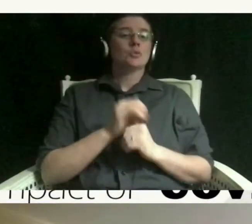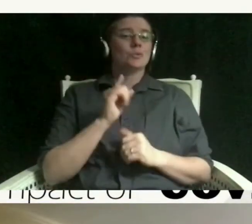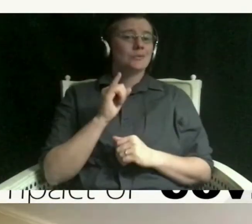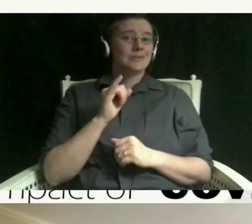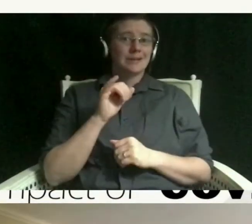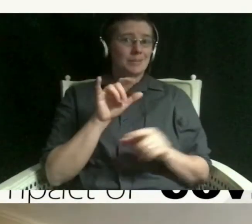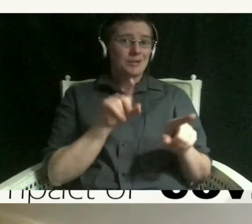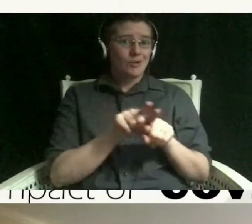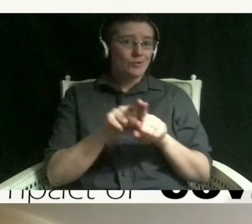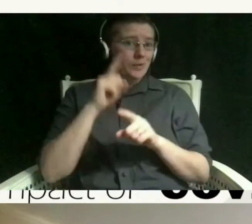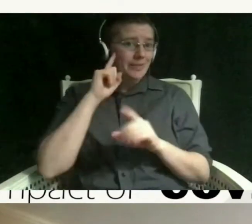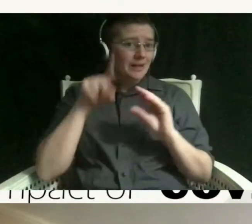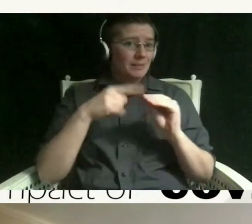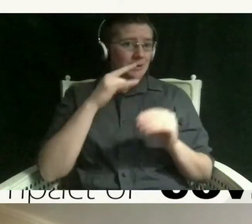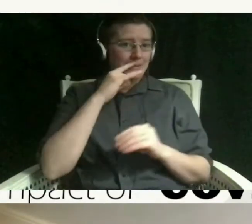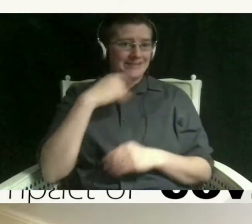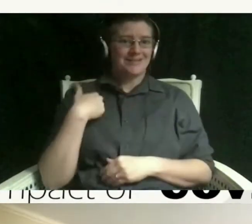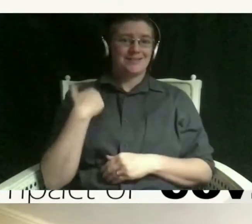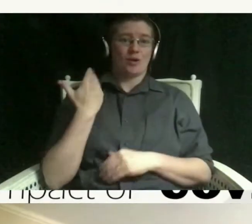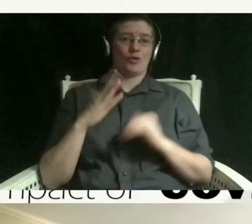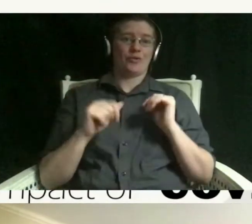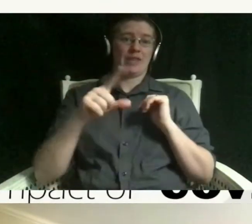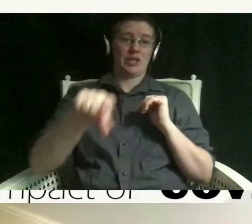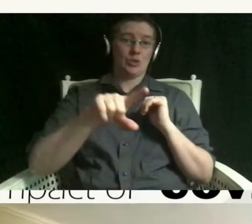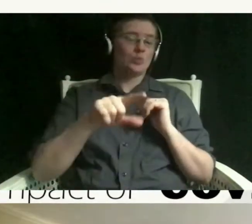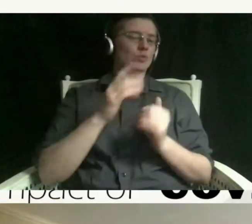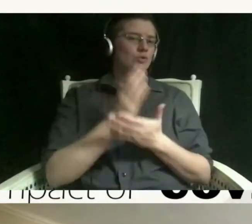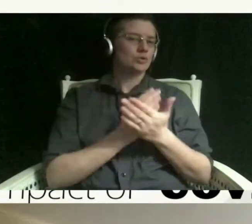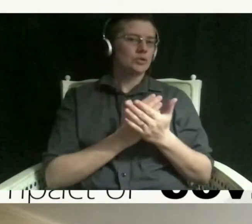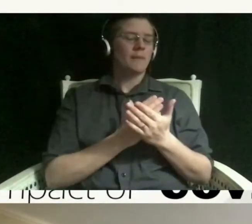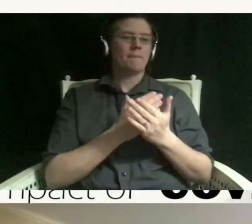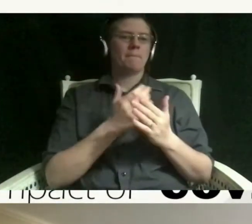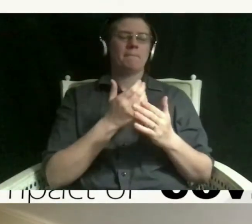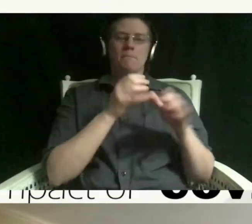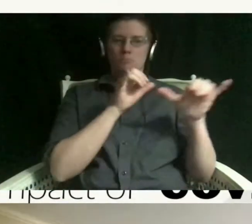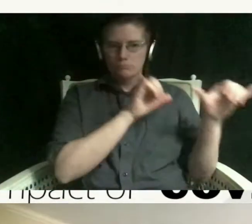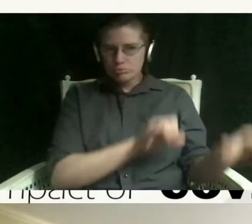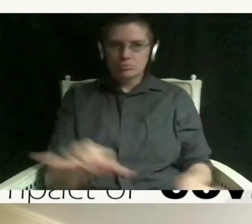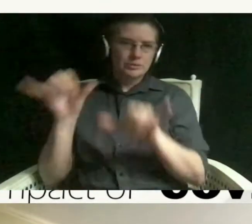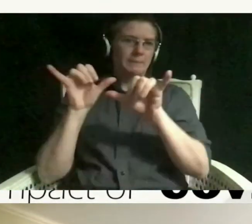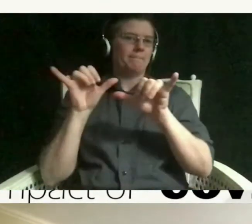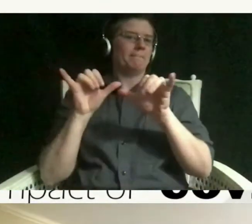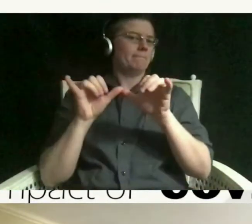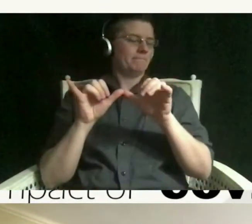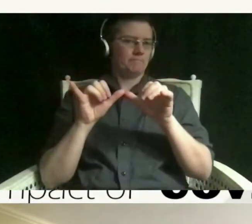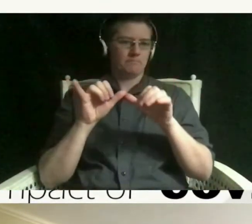there have been some universal impacts across the country and so that's why that story can resonate